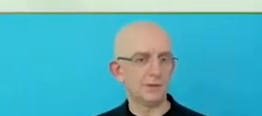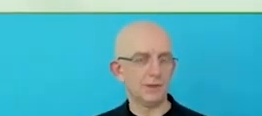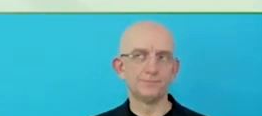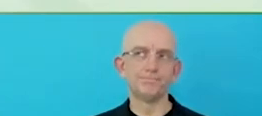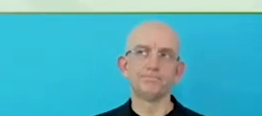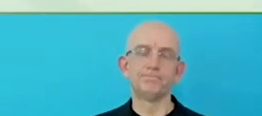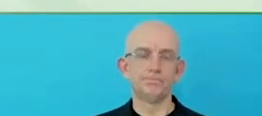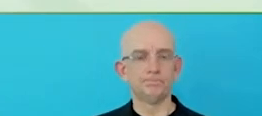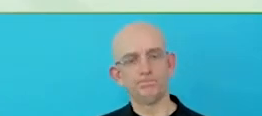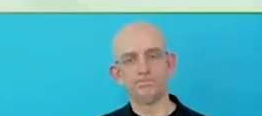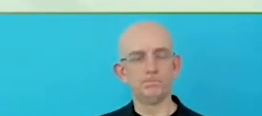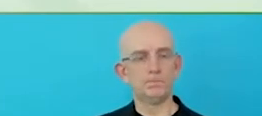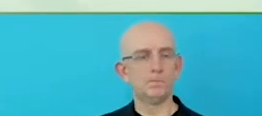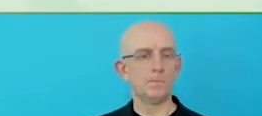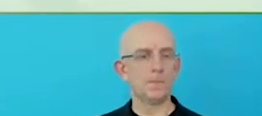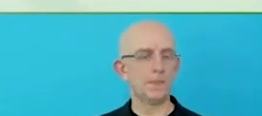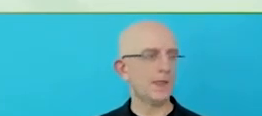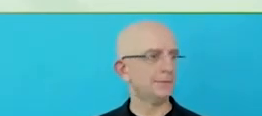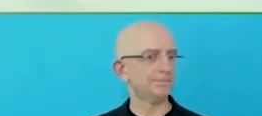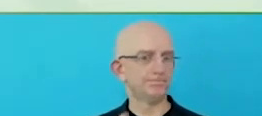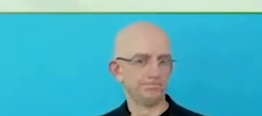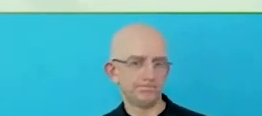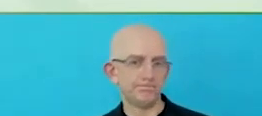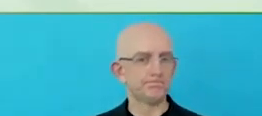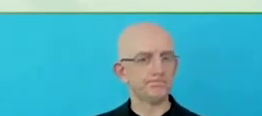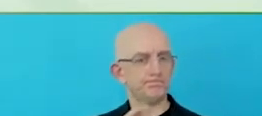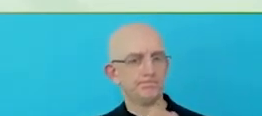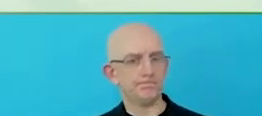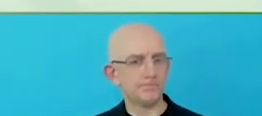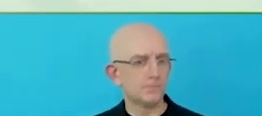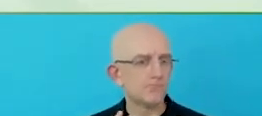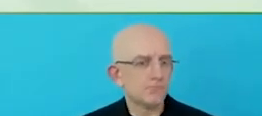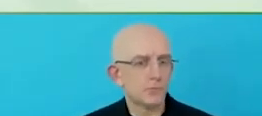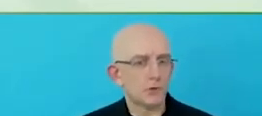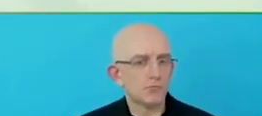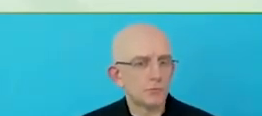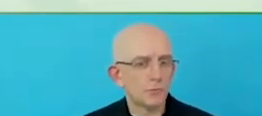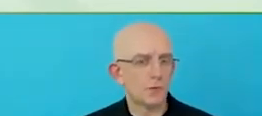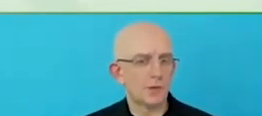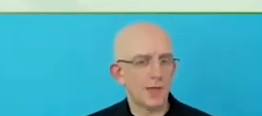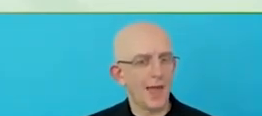And lastly, last year we launched a pilot from the Romeo Ville, in an